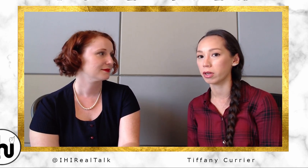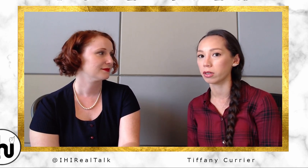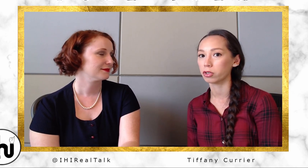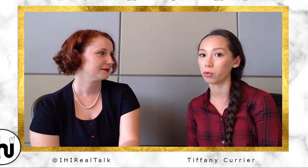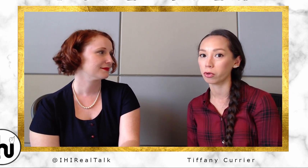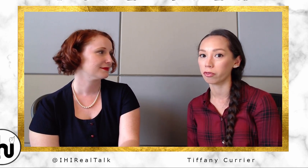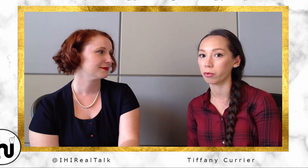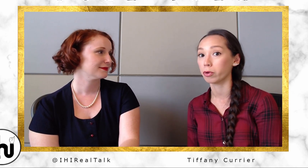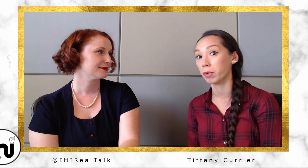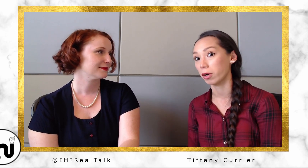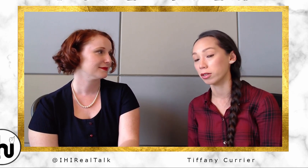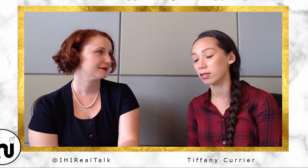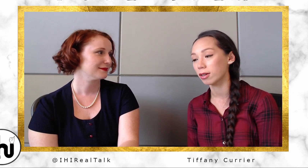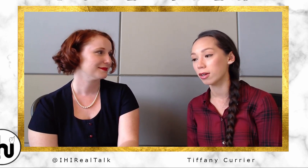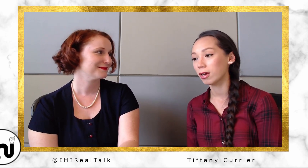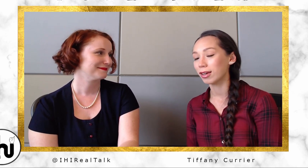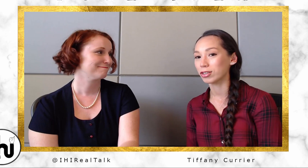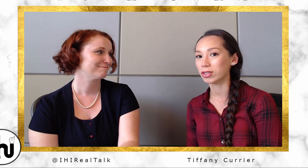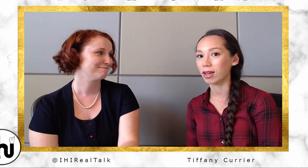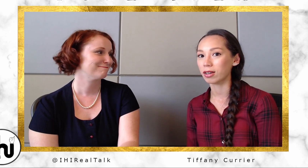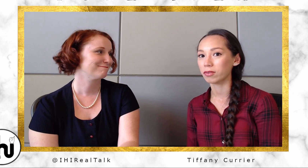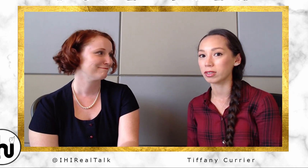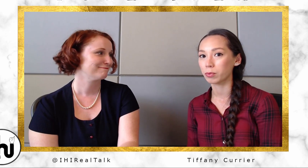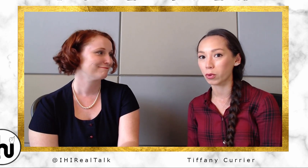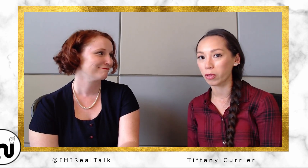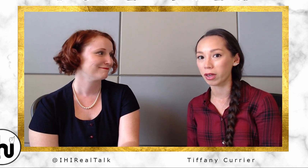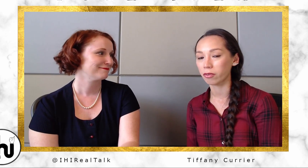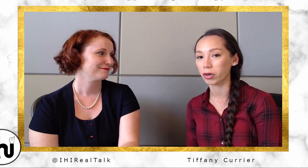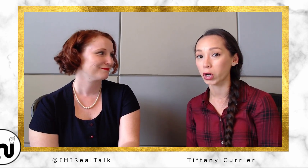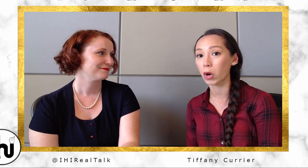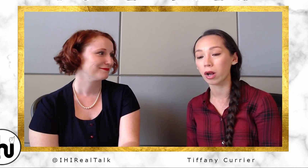the interpreter for both parents, just kind of a typical thing for a CODA, which